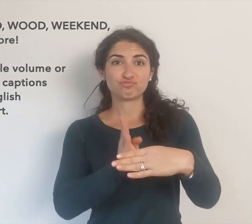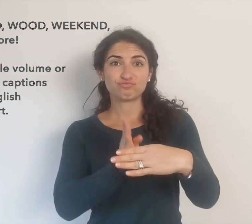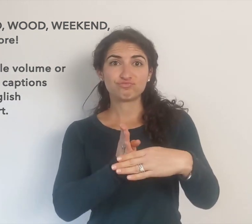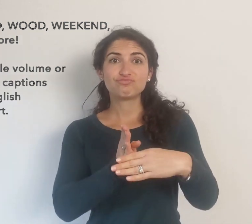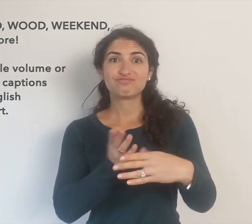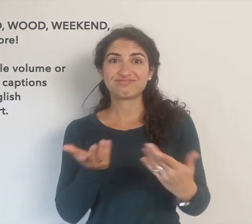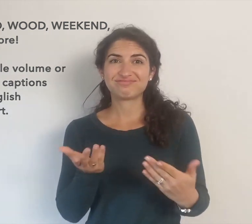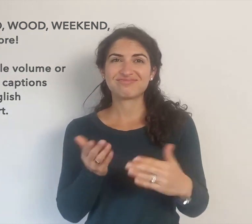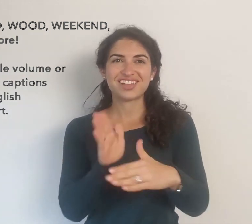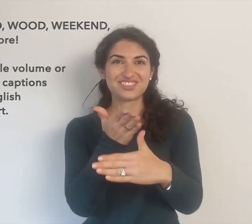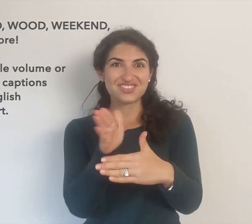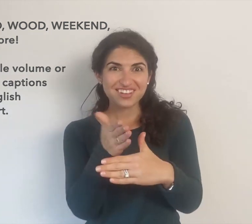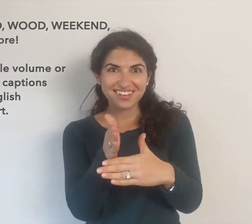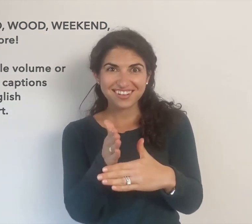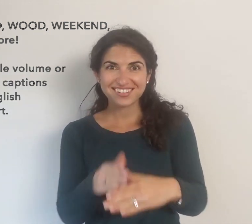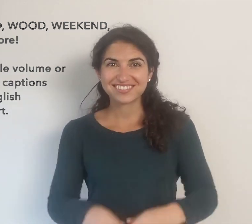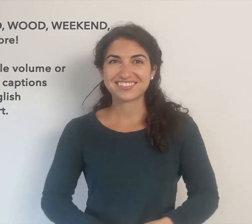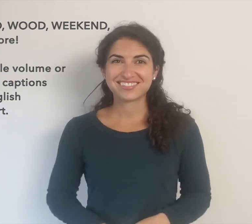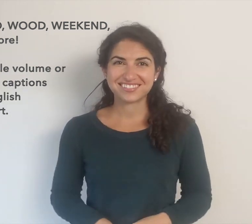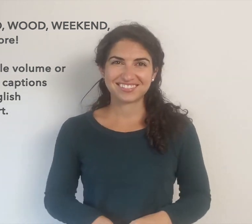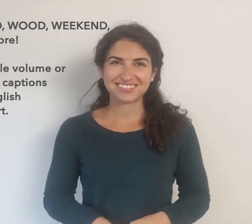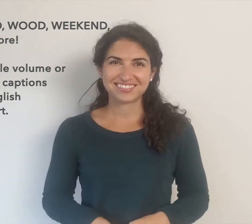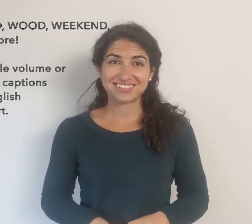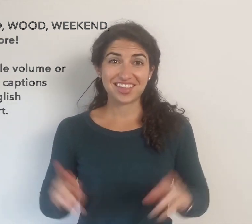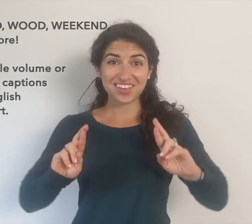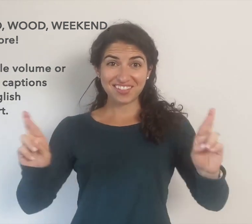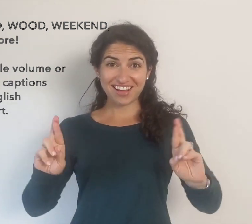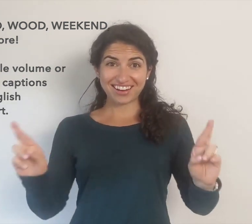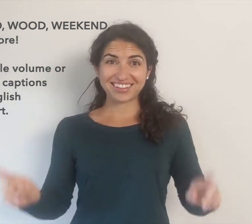medium, and share. Are you ready?